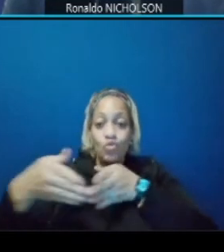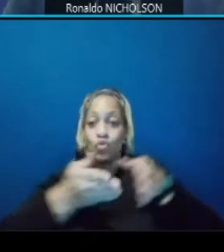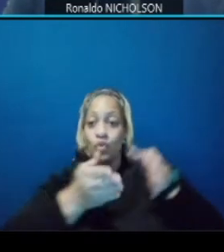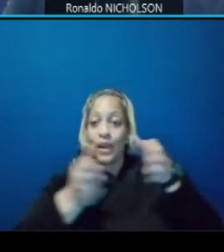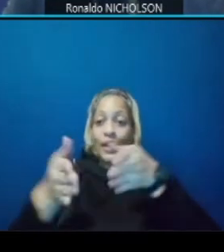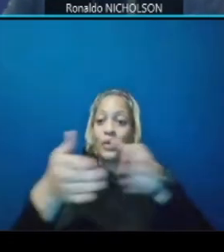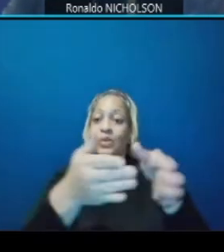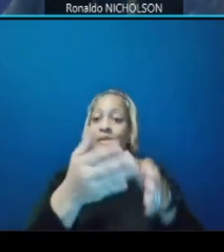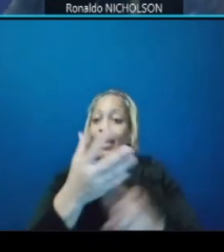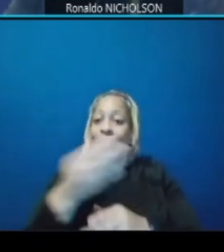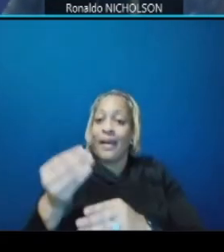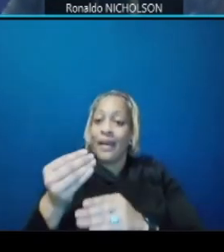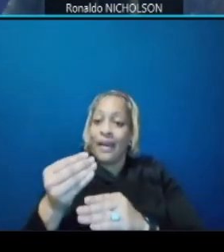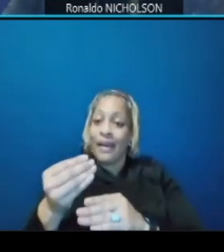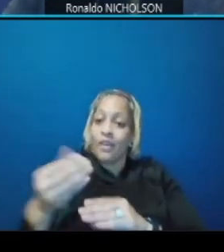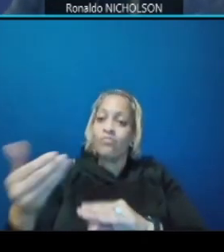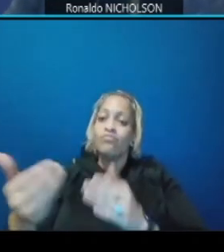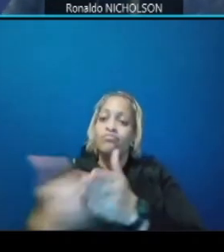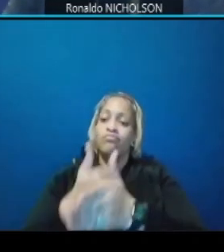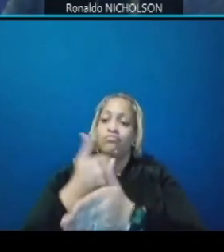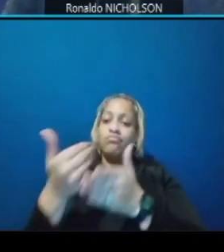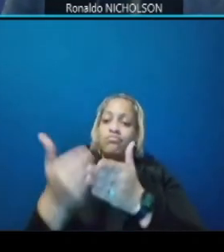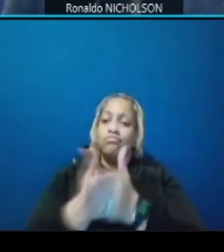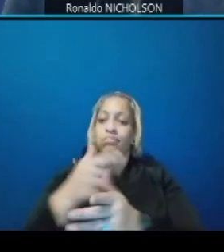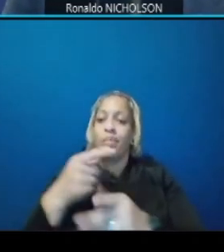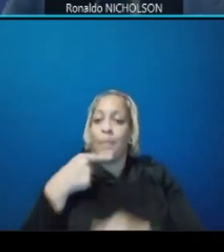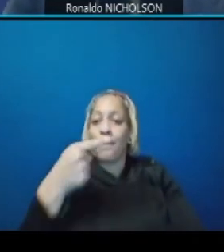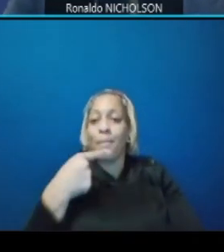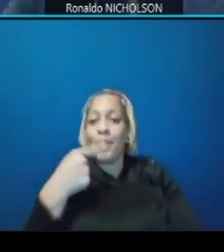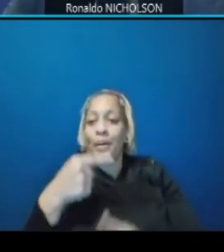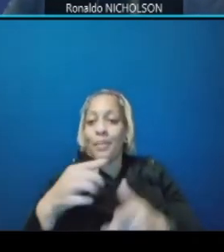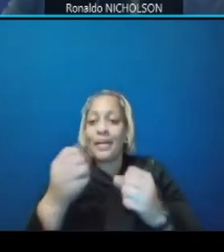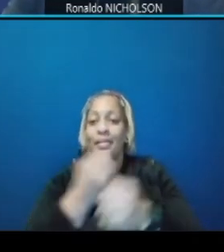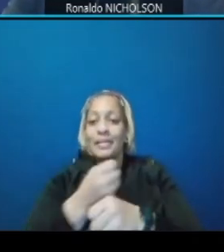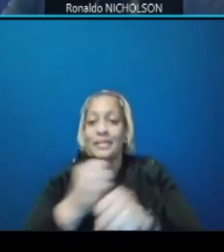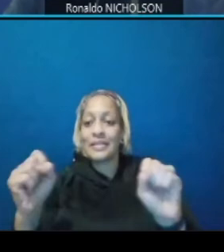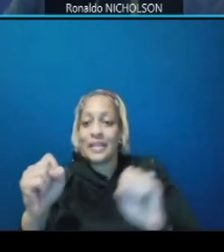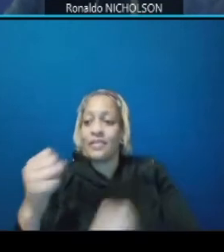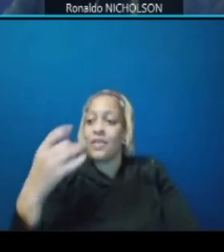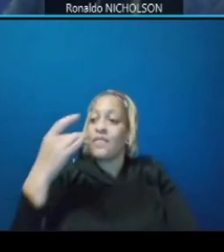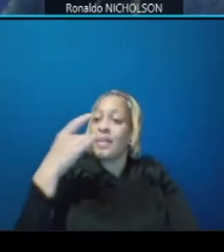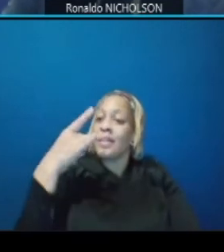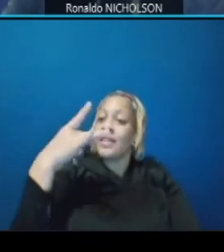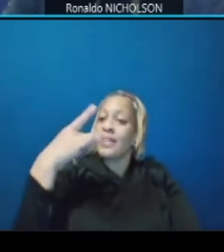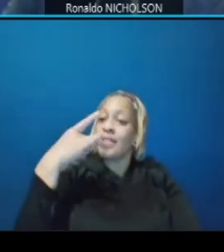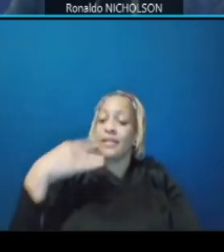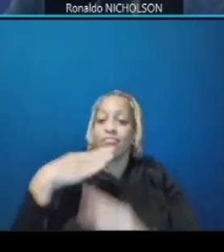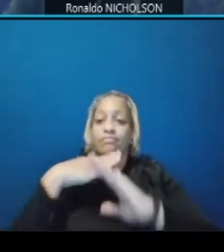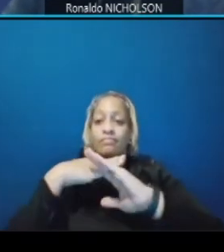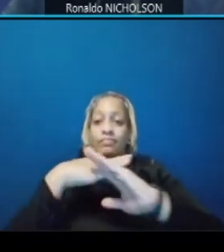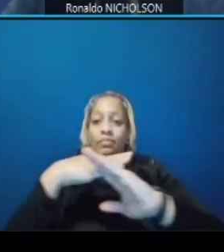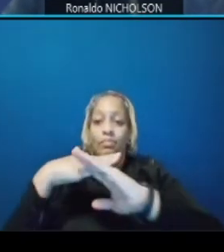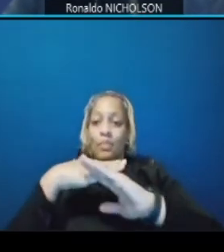an enhancement for public safety such as street lighting and barrier protected uh on the paths